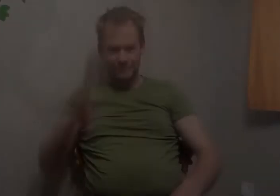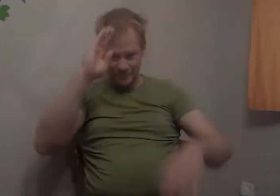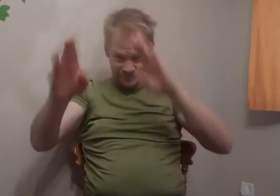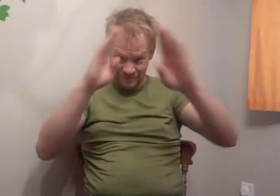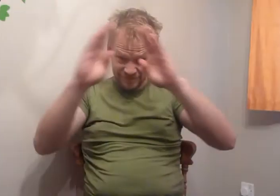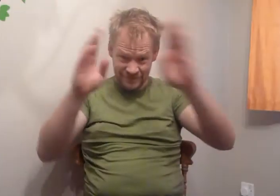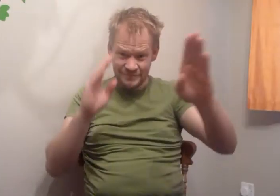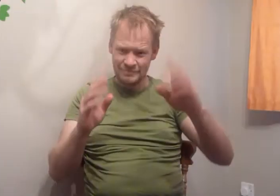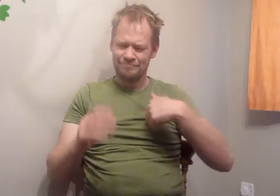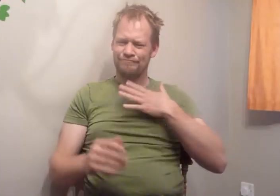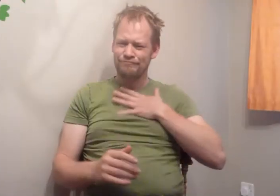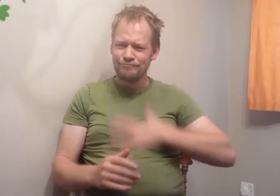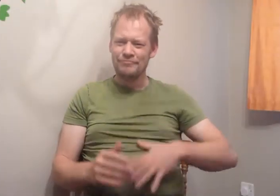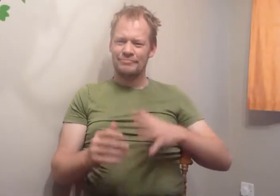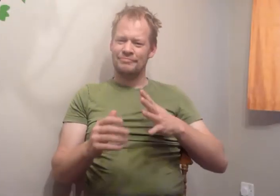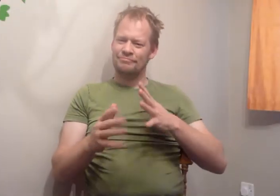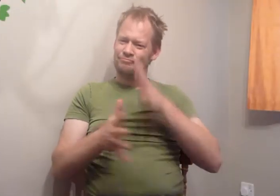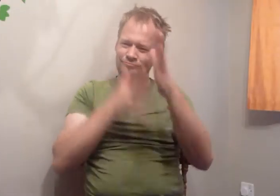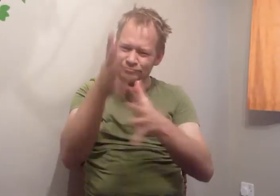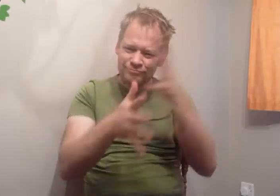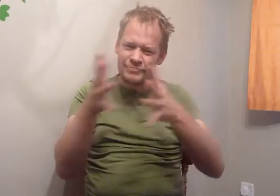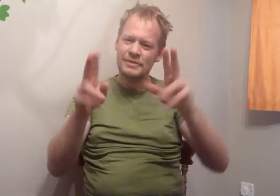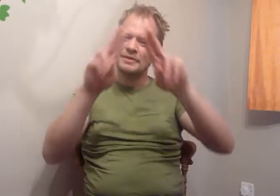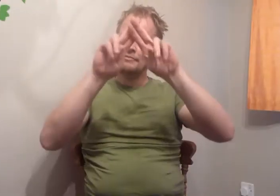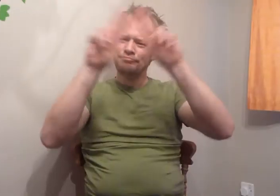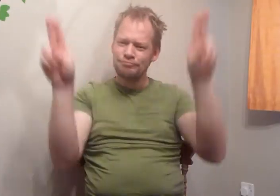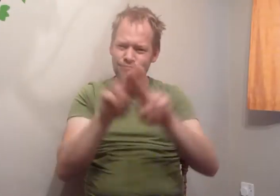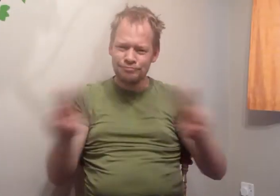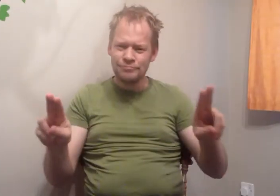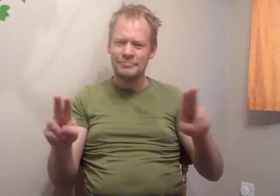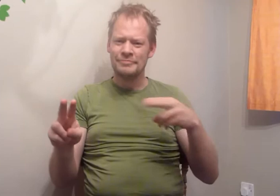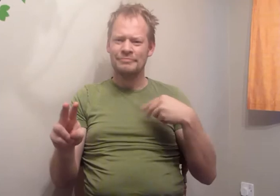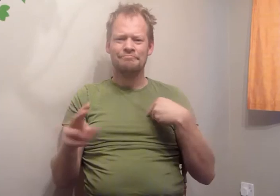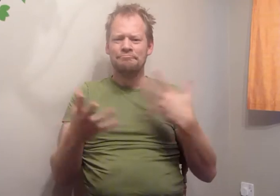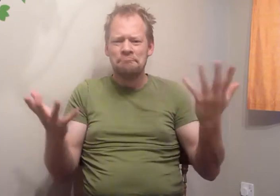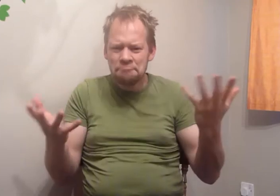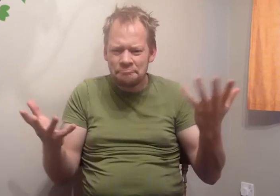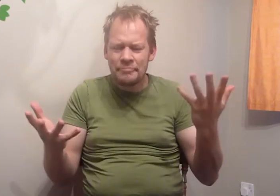Hello everyone, this is a video in International Sign -